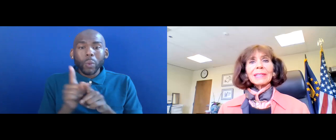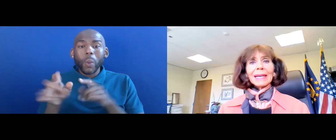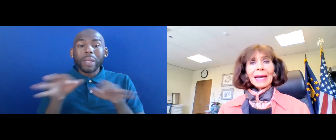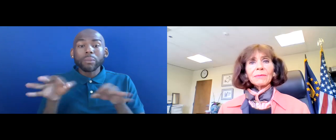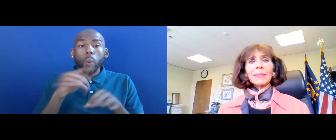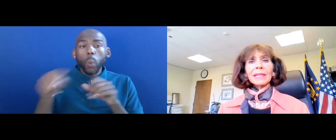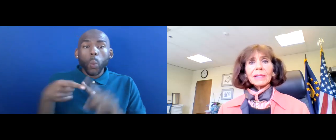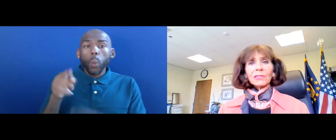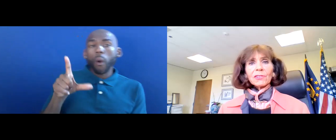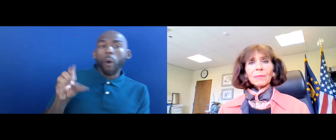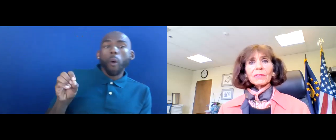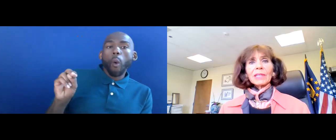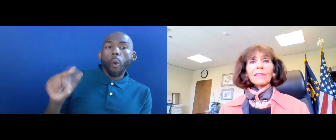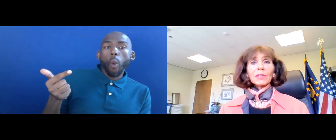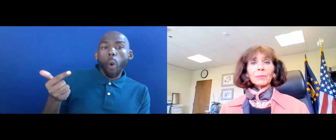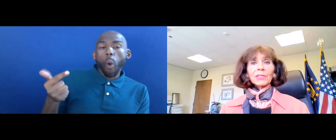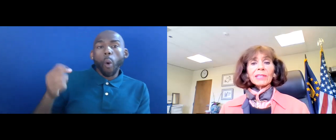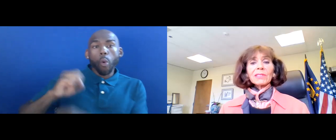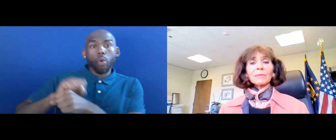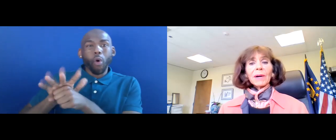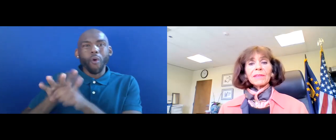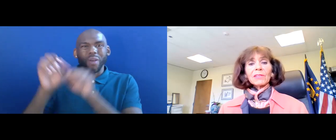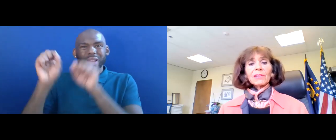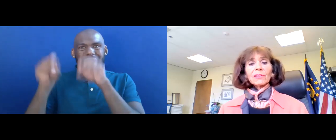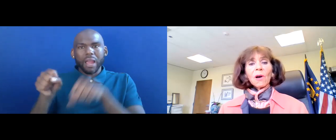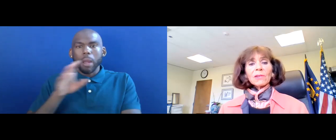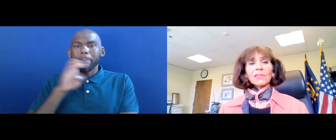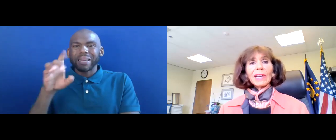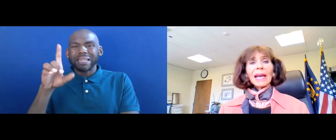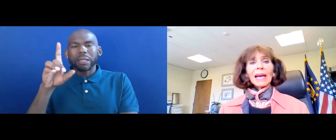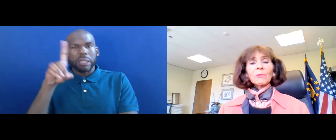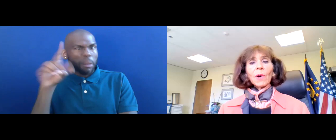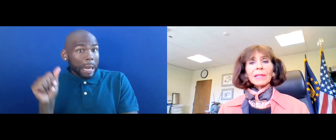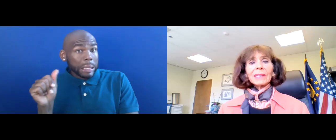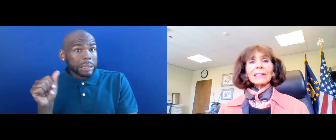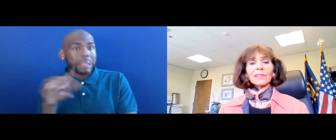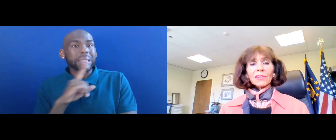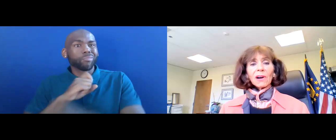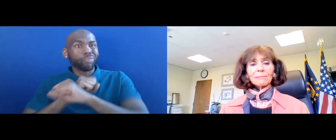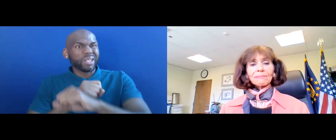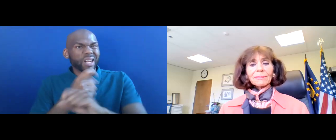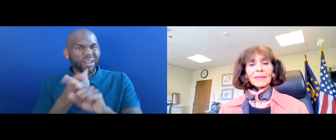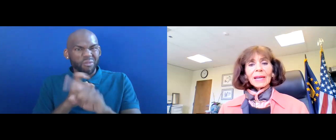COVID CAN BE A DISABILITY THAT ARE PROTECTED BY THESE LAWS AND WHEN IT IS NOT.